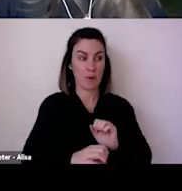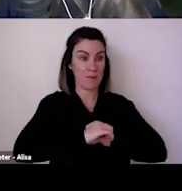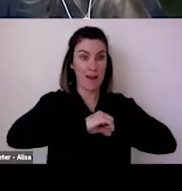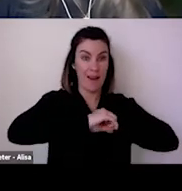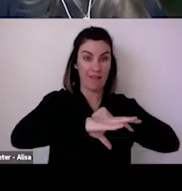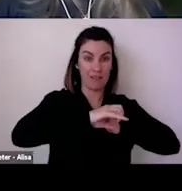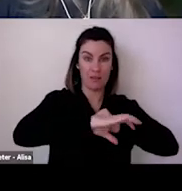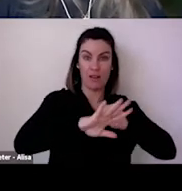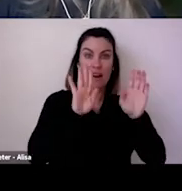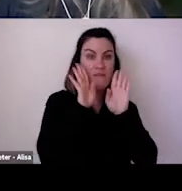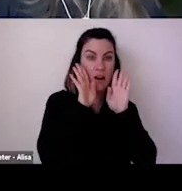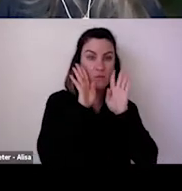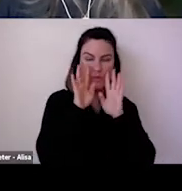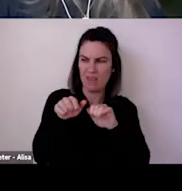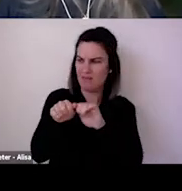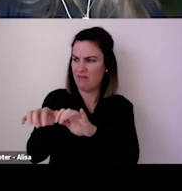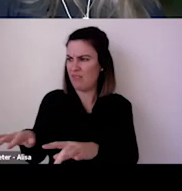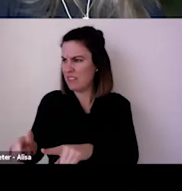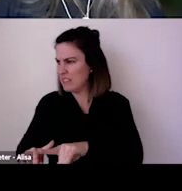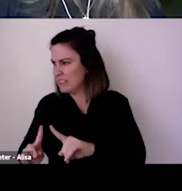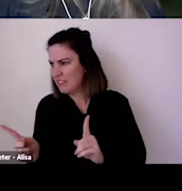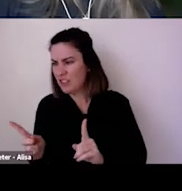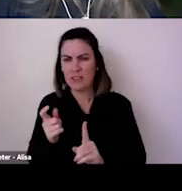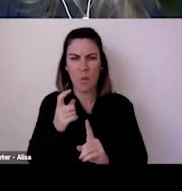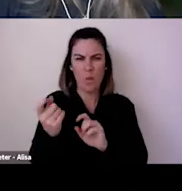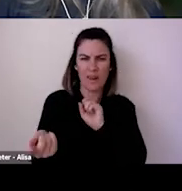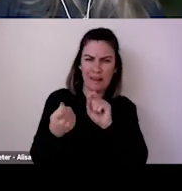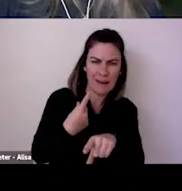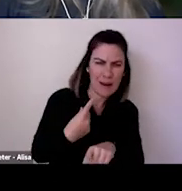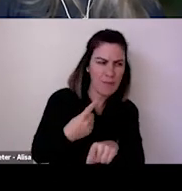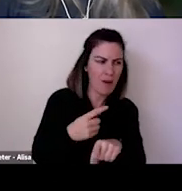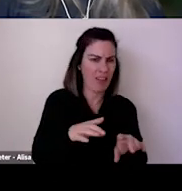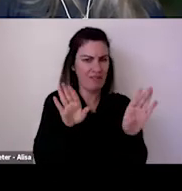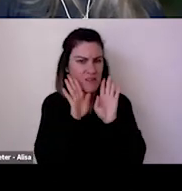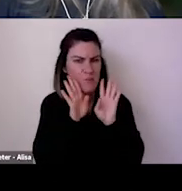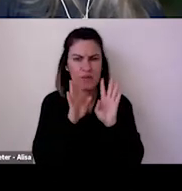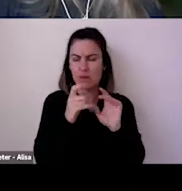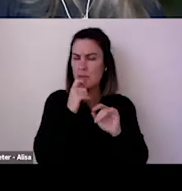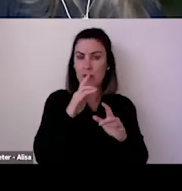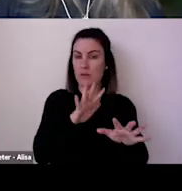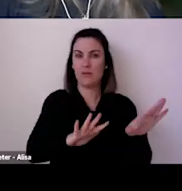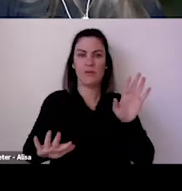your digital programming, whether you offer performances with distancing and how you communicate all of that just using the dashboard to dig into how different groups may be feeling more